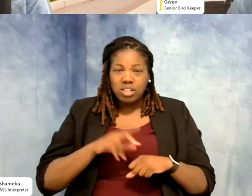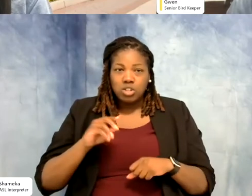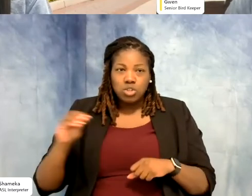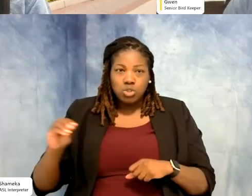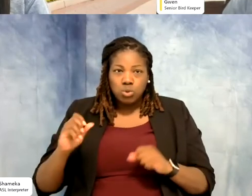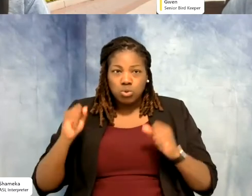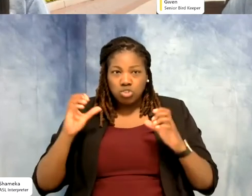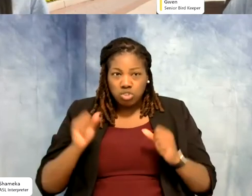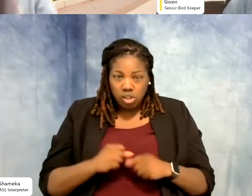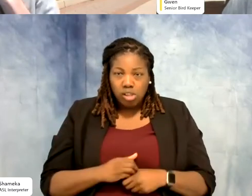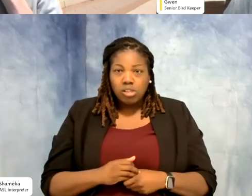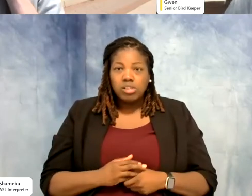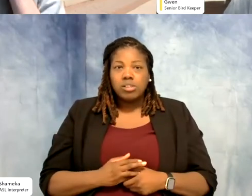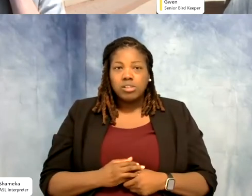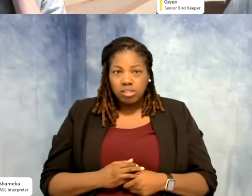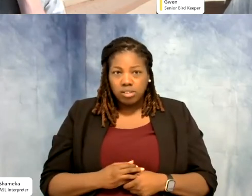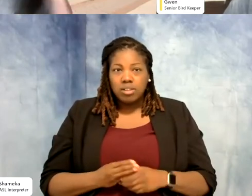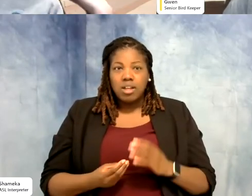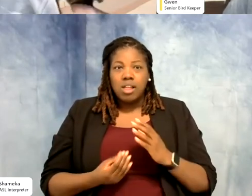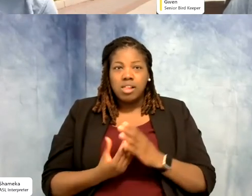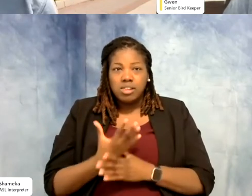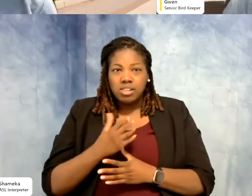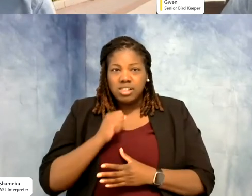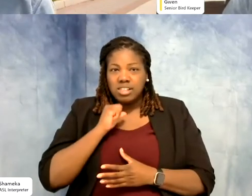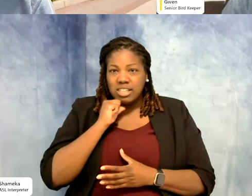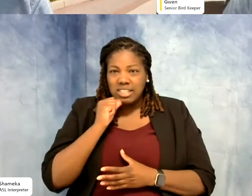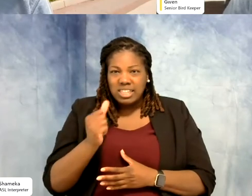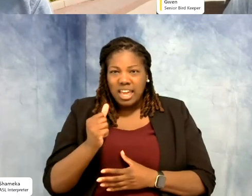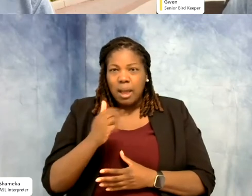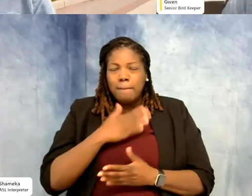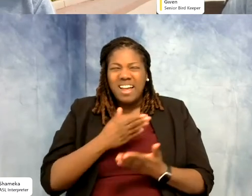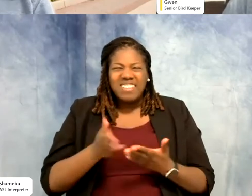I get to, working with plants was probably not going to be my thing, that was more of a hobby. But